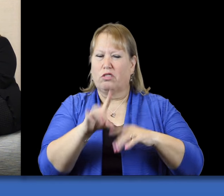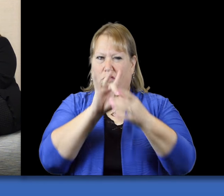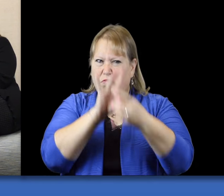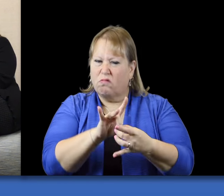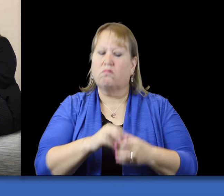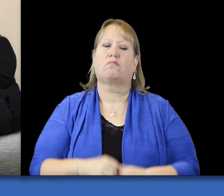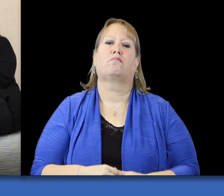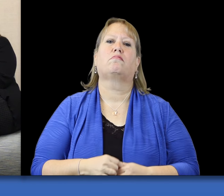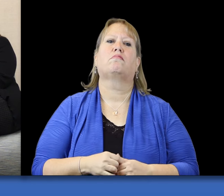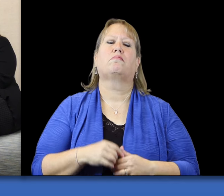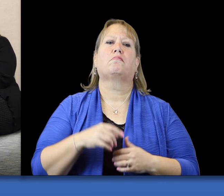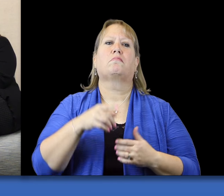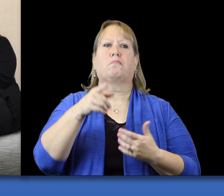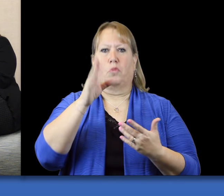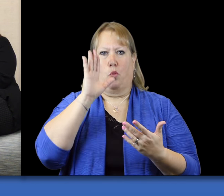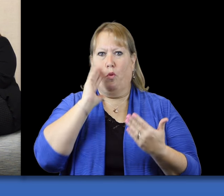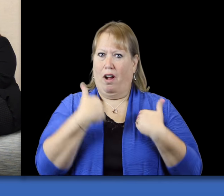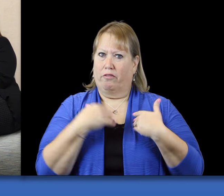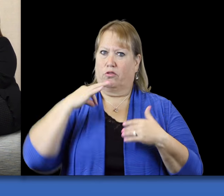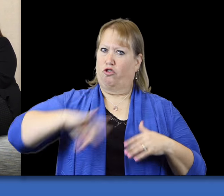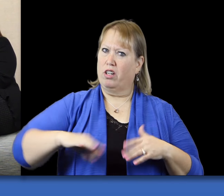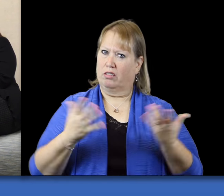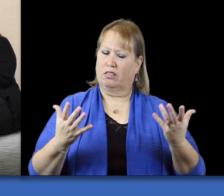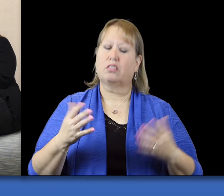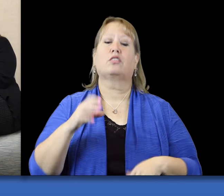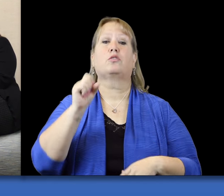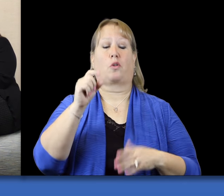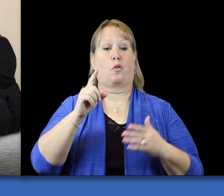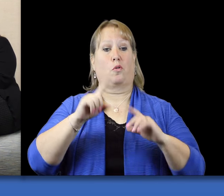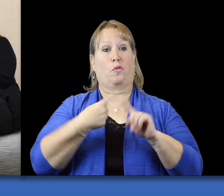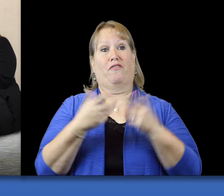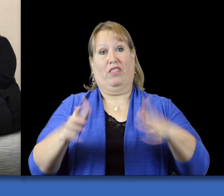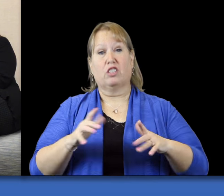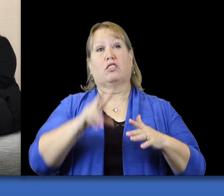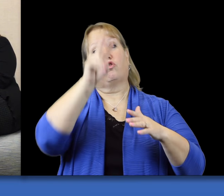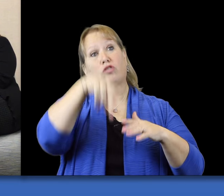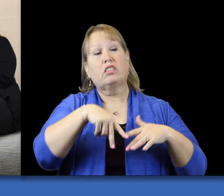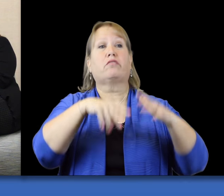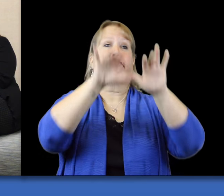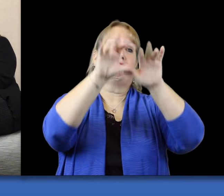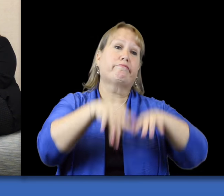they'll get 1 hour of continuing ed credit. So, at the end of that, they'll get a certificate that they can